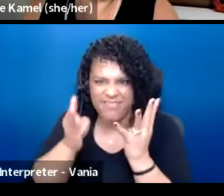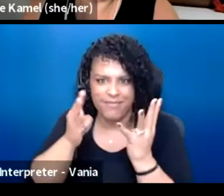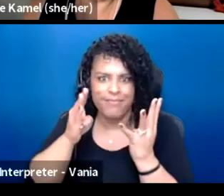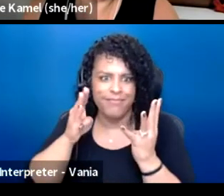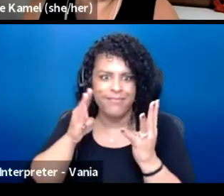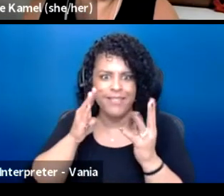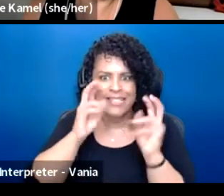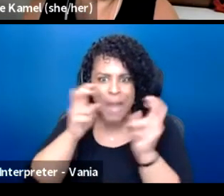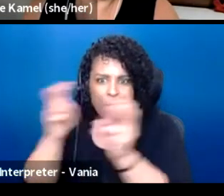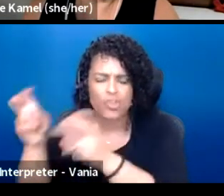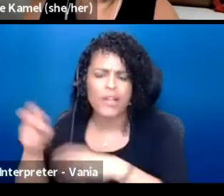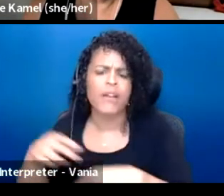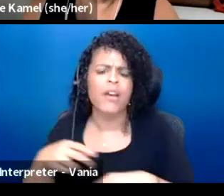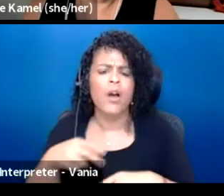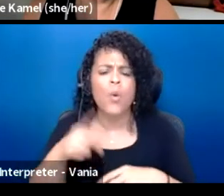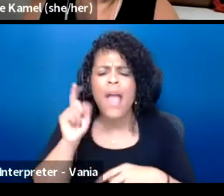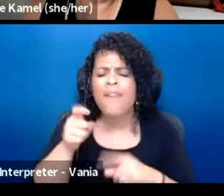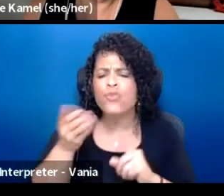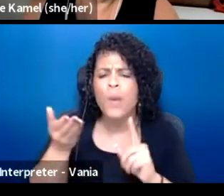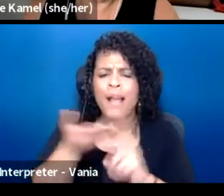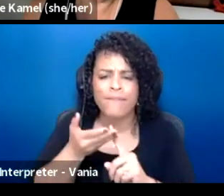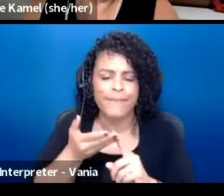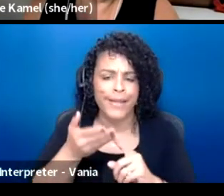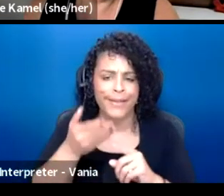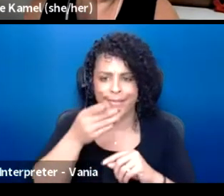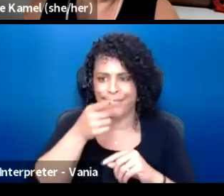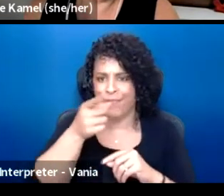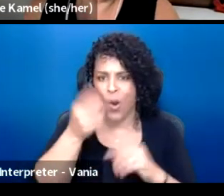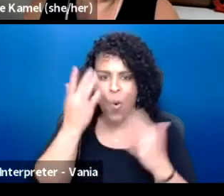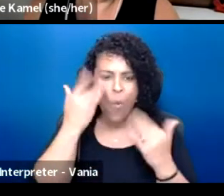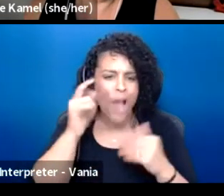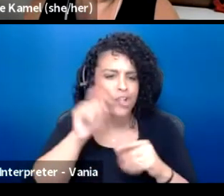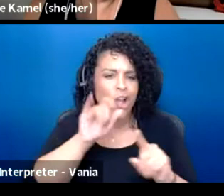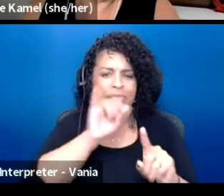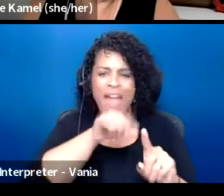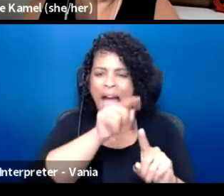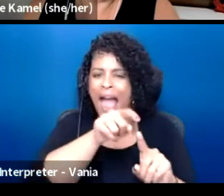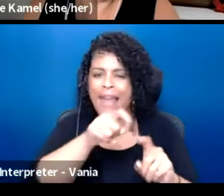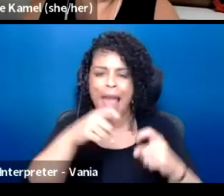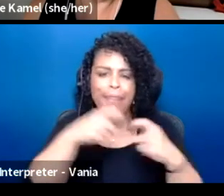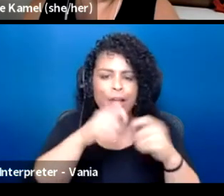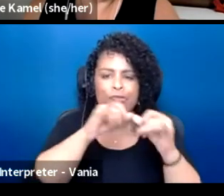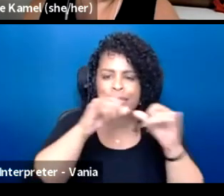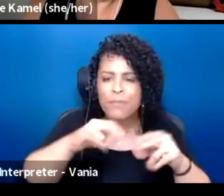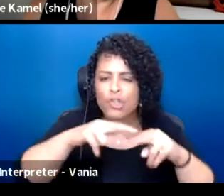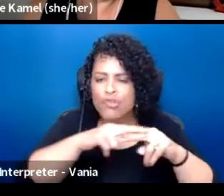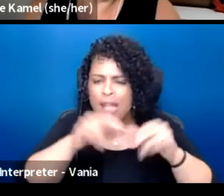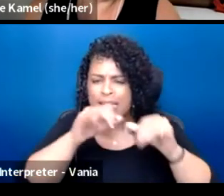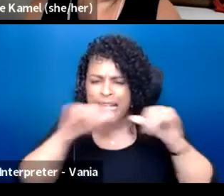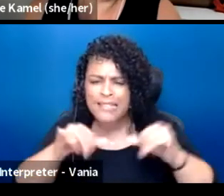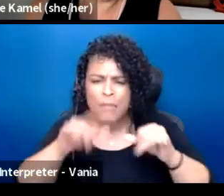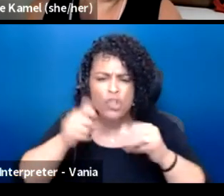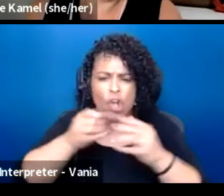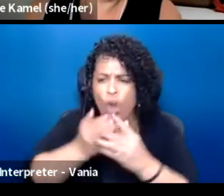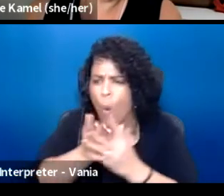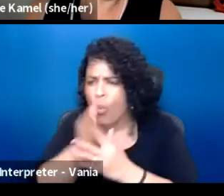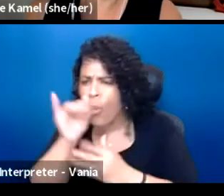why should this electrical system train system come through this town instead of that town?